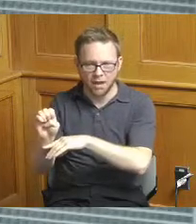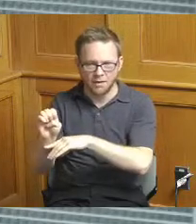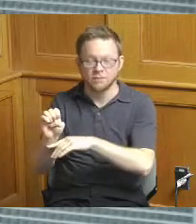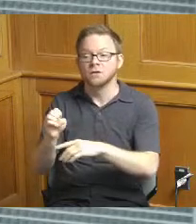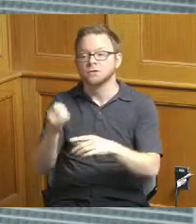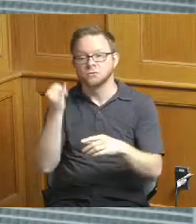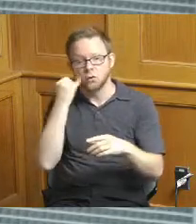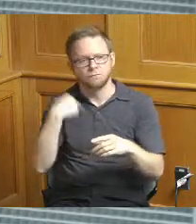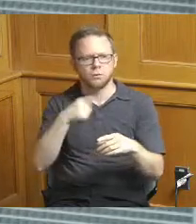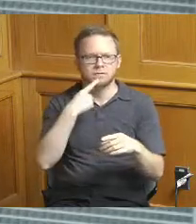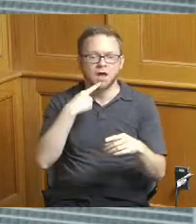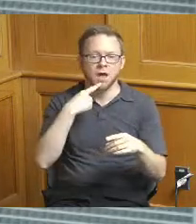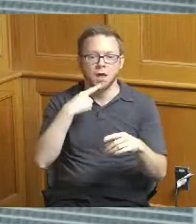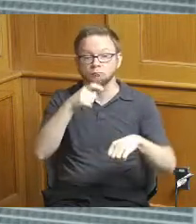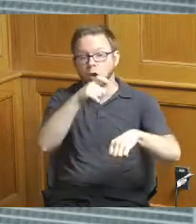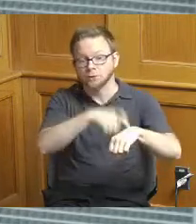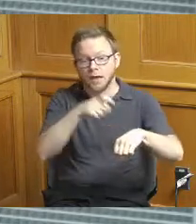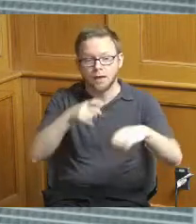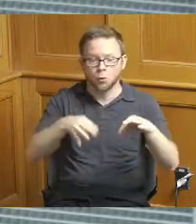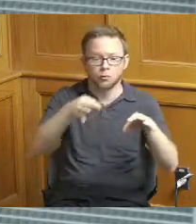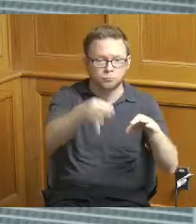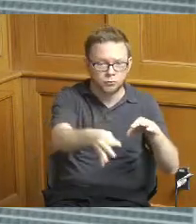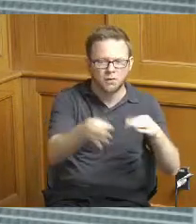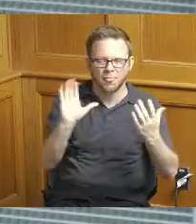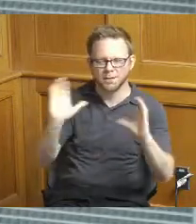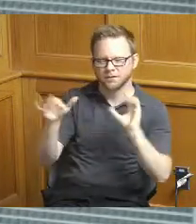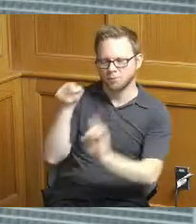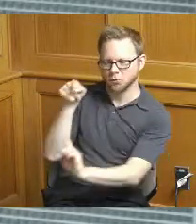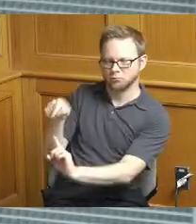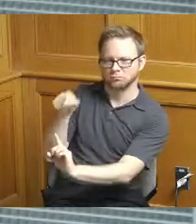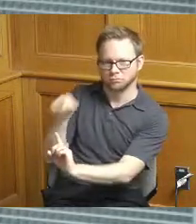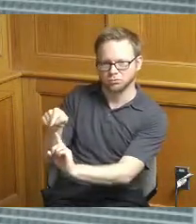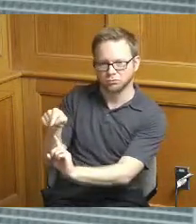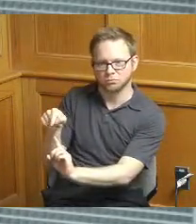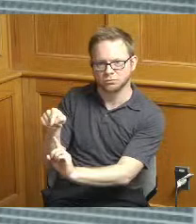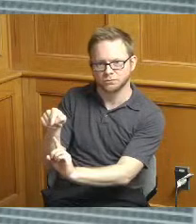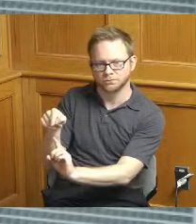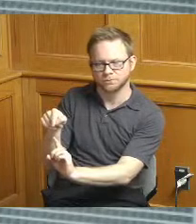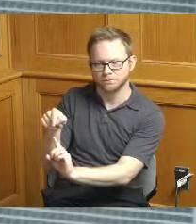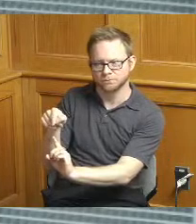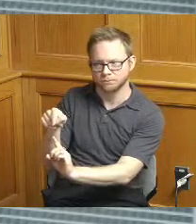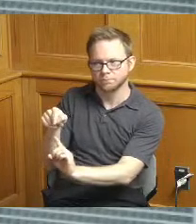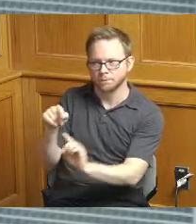important that baseline is kind of redone every year so if you look at you know a slate of 190